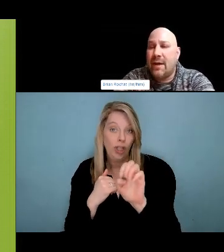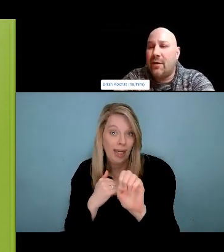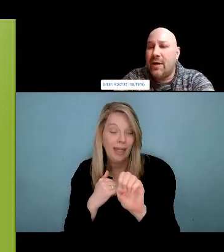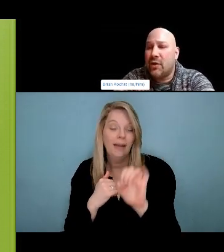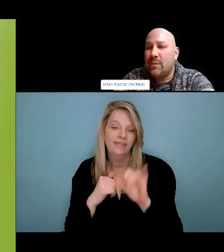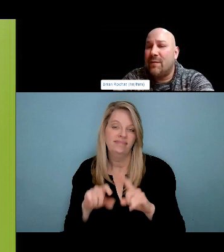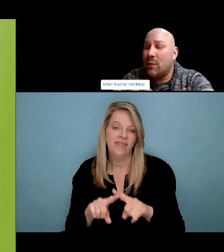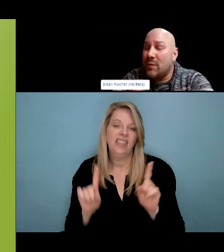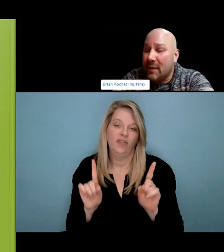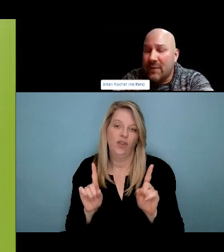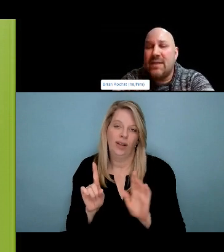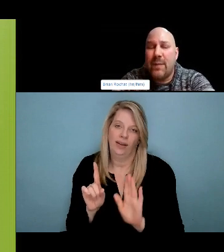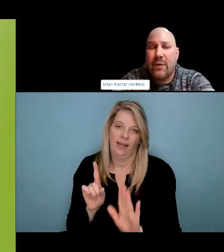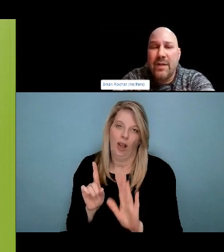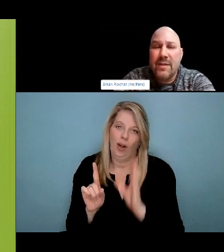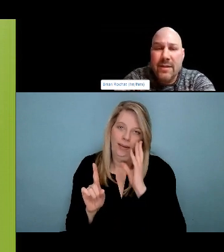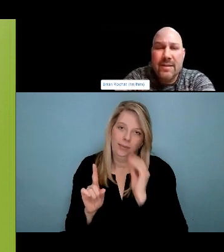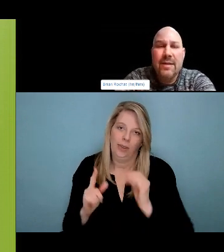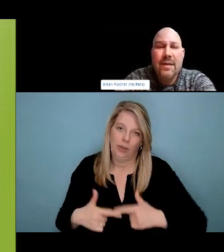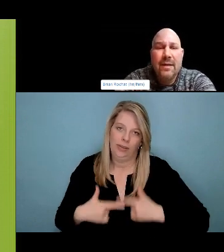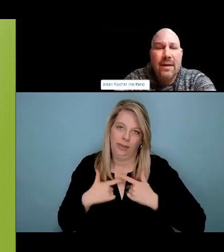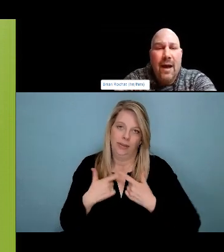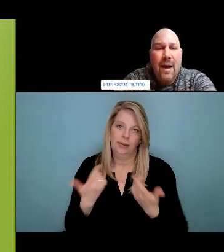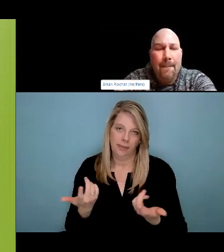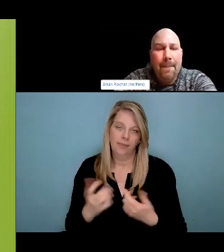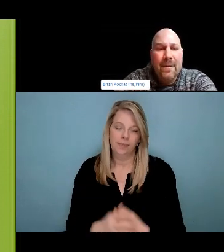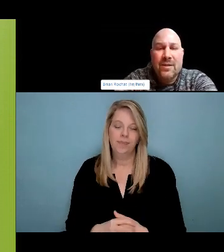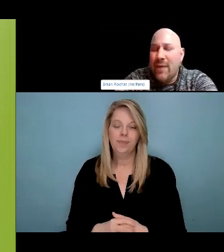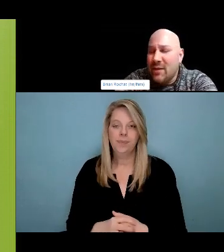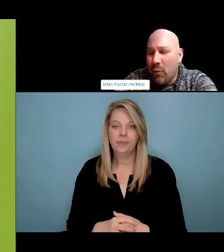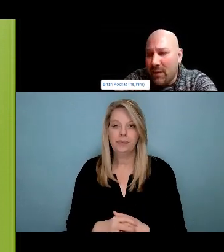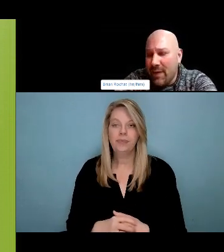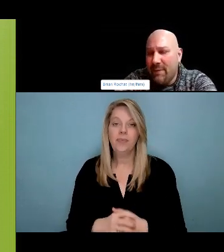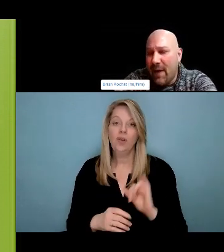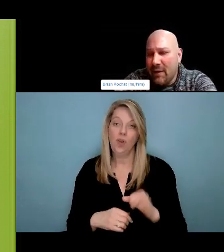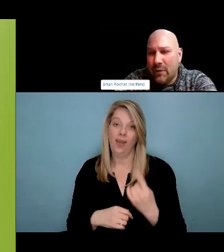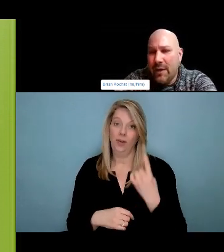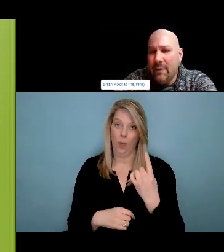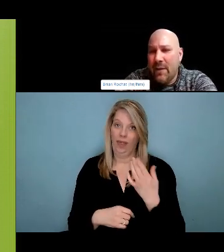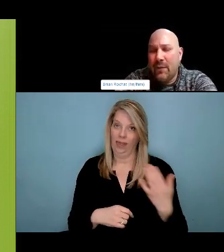share some examples of harm reduction that you are familiar with.